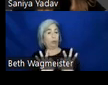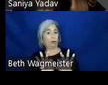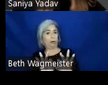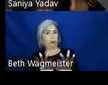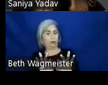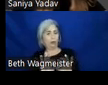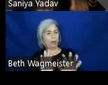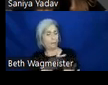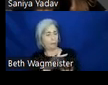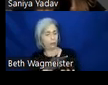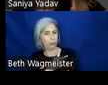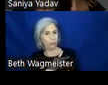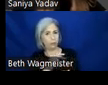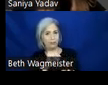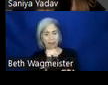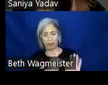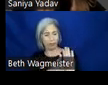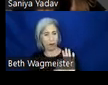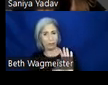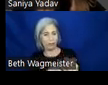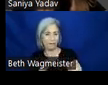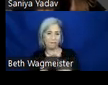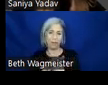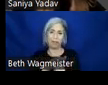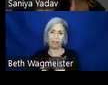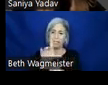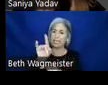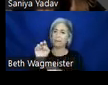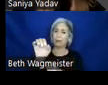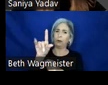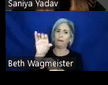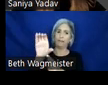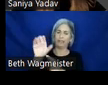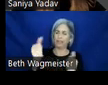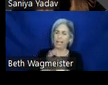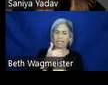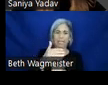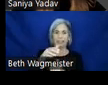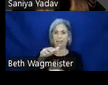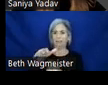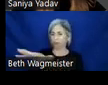they do not represent the full demographic of any given population which is why it is important to